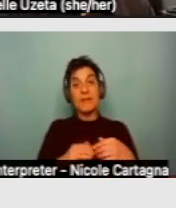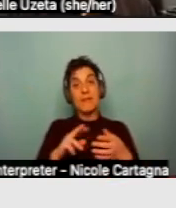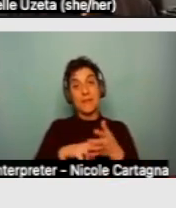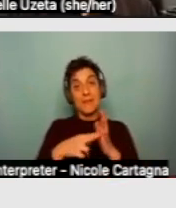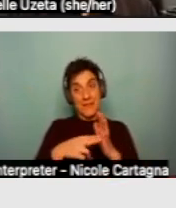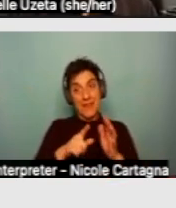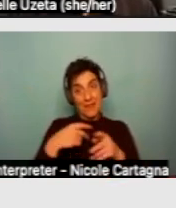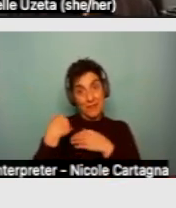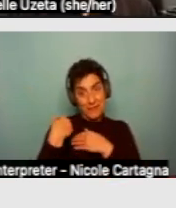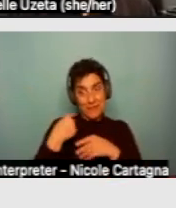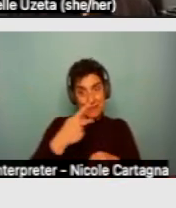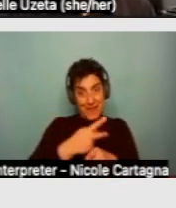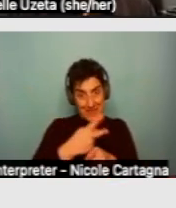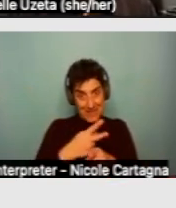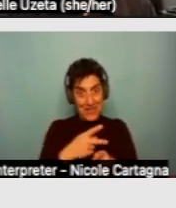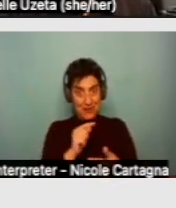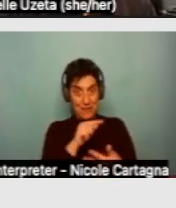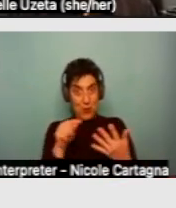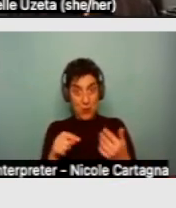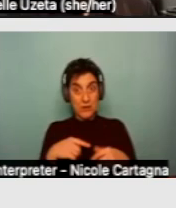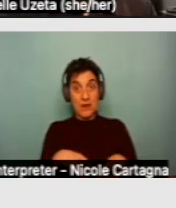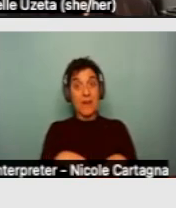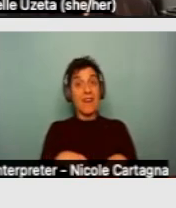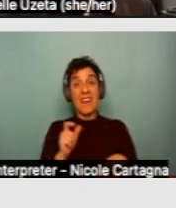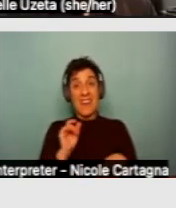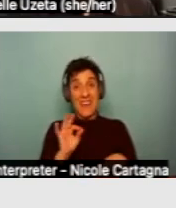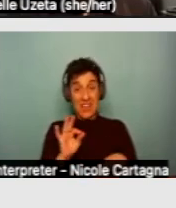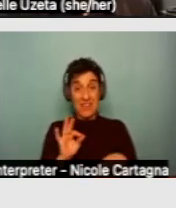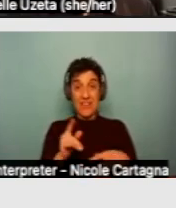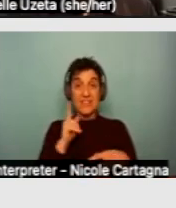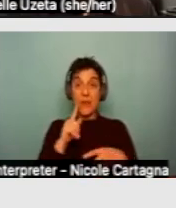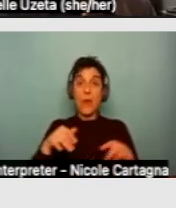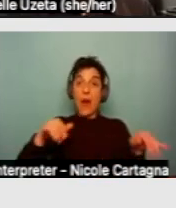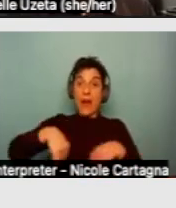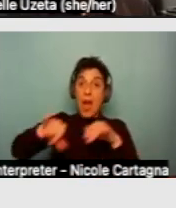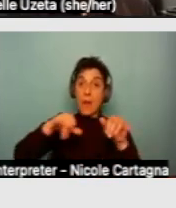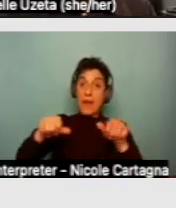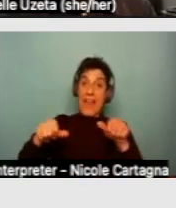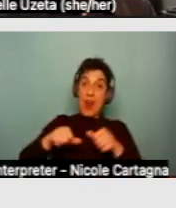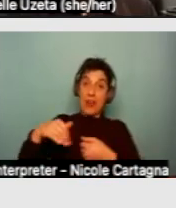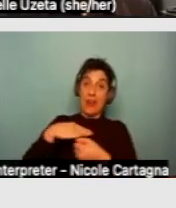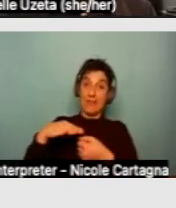those modifications. If the modifications are to a common area and the housing provider is generally responsible